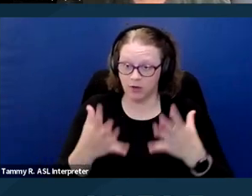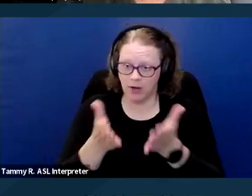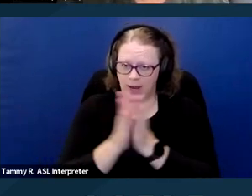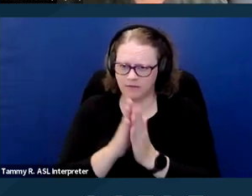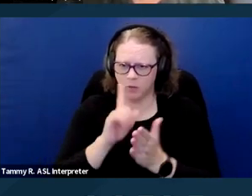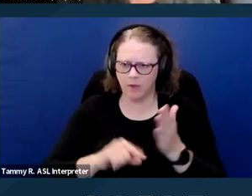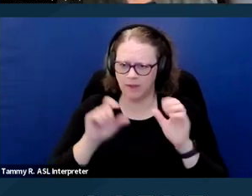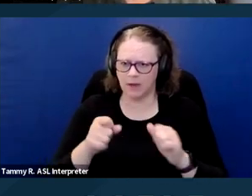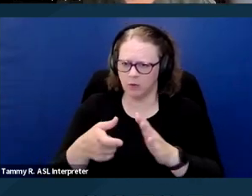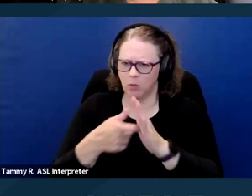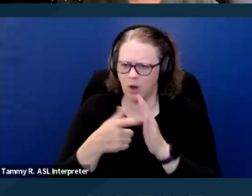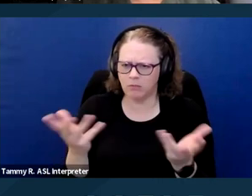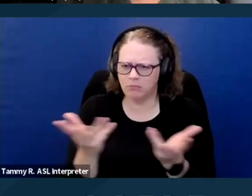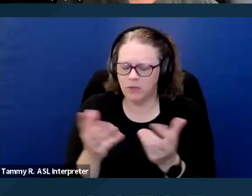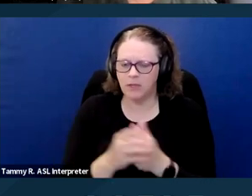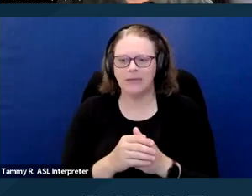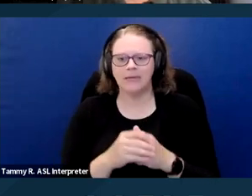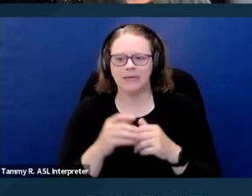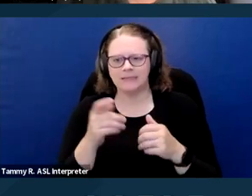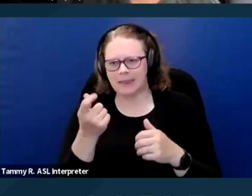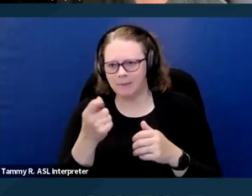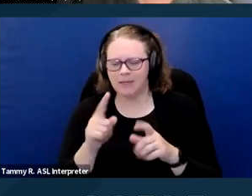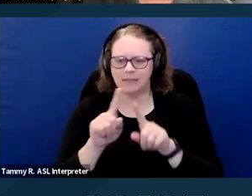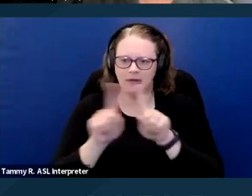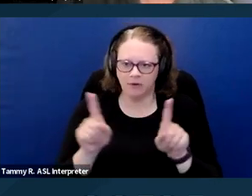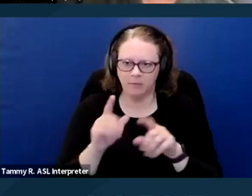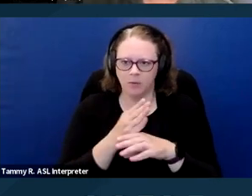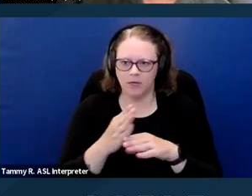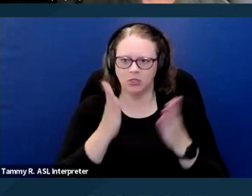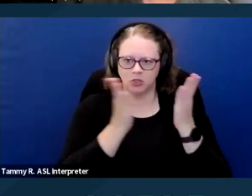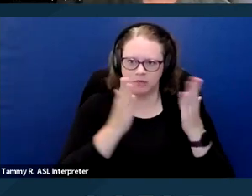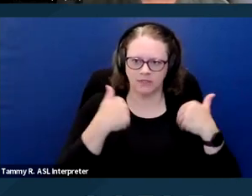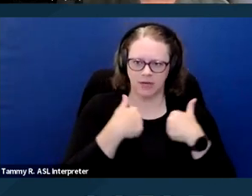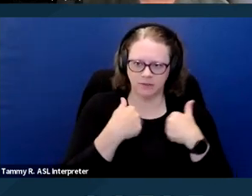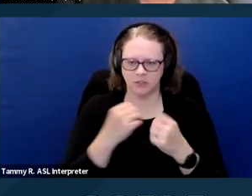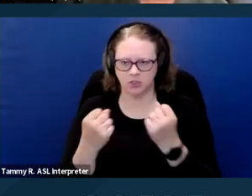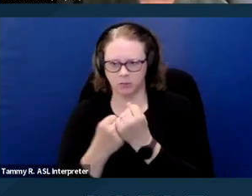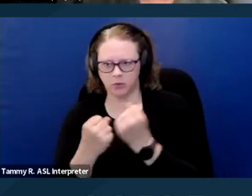And it does differ a little bit between service animals and support animals. So if you're talking about a service animal,